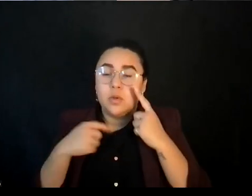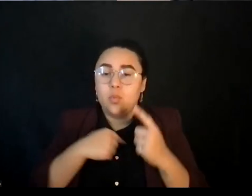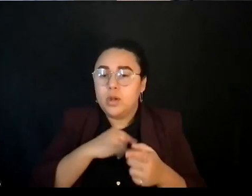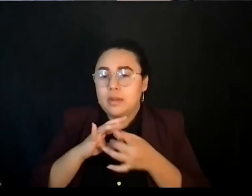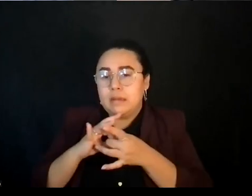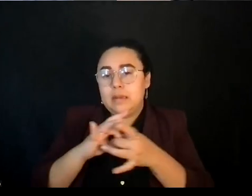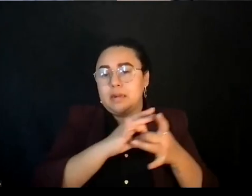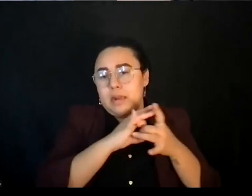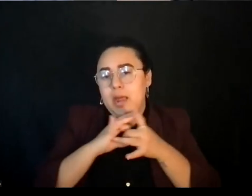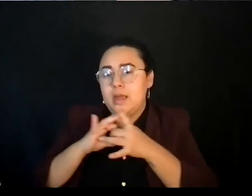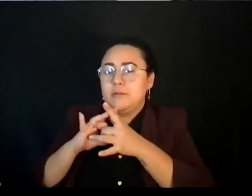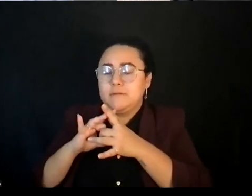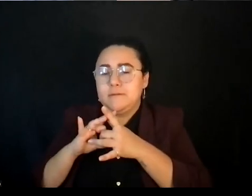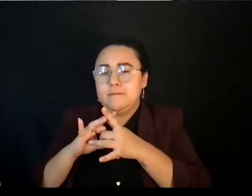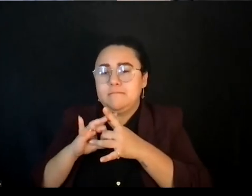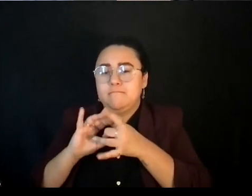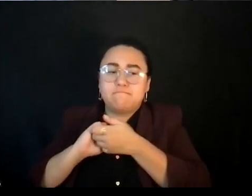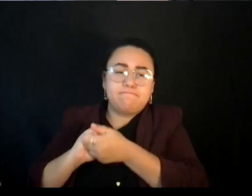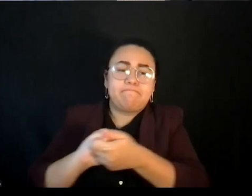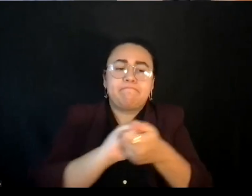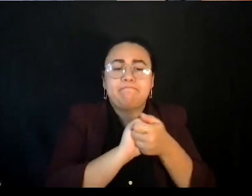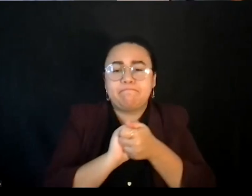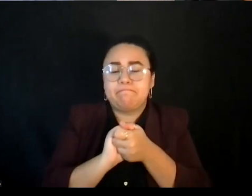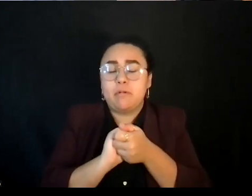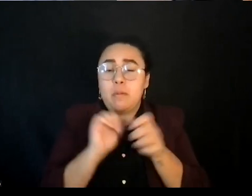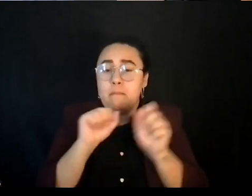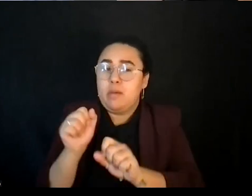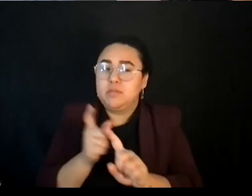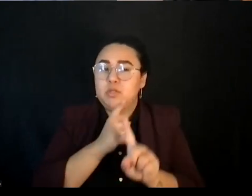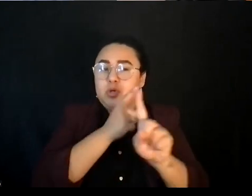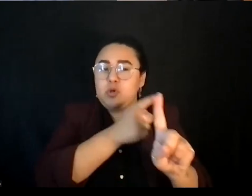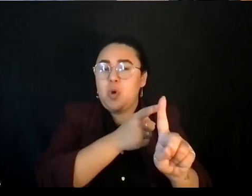the possibility of working in that direction . You know, we're about to move to Shanghai,